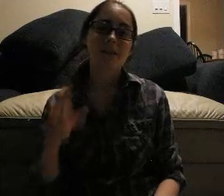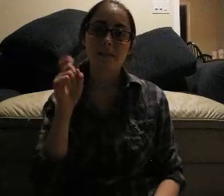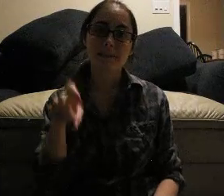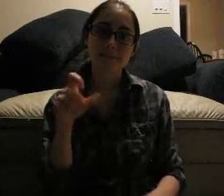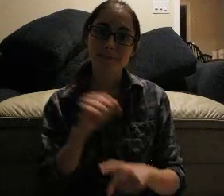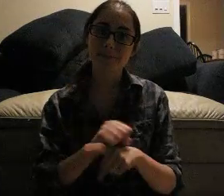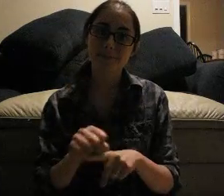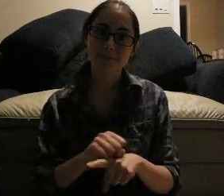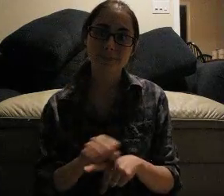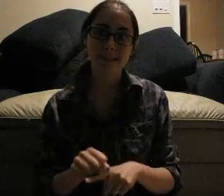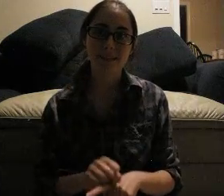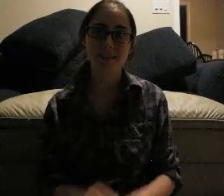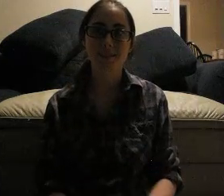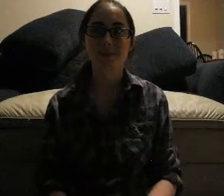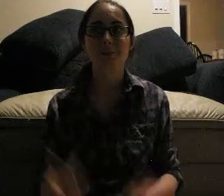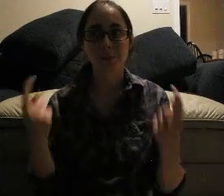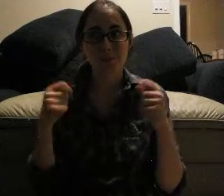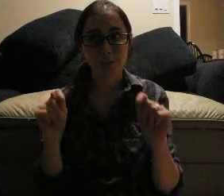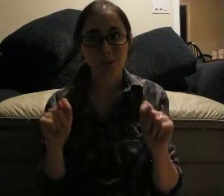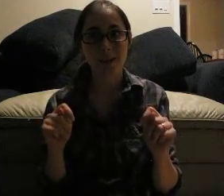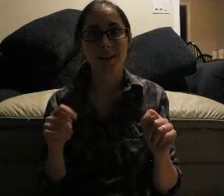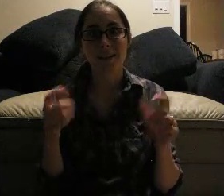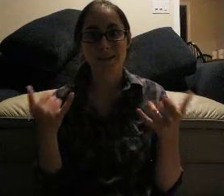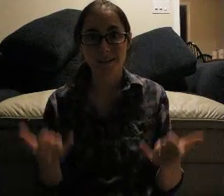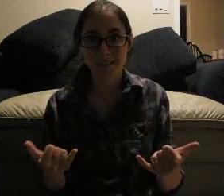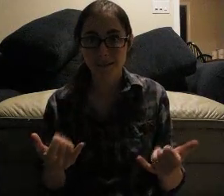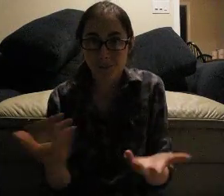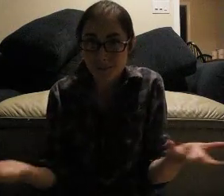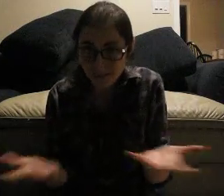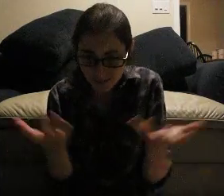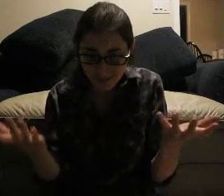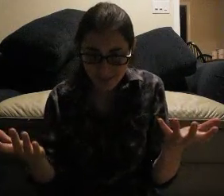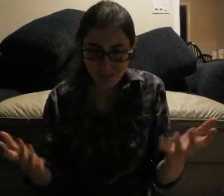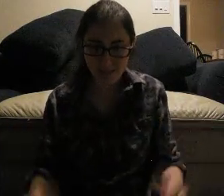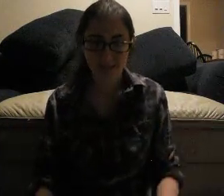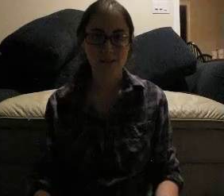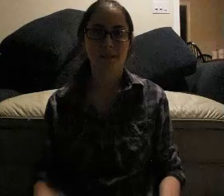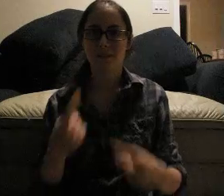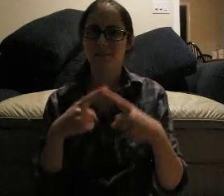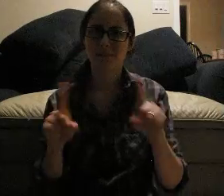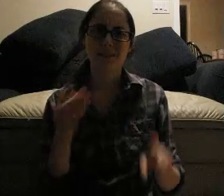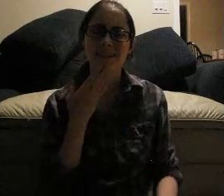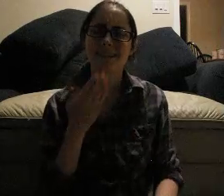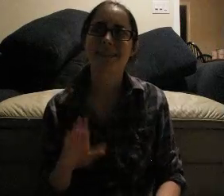I need to practice I'm trying now, here (by making this video) but I'm bad (at signing)